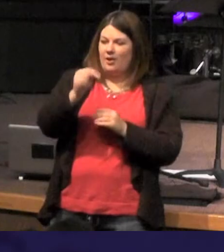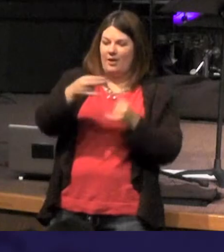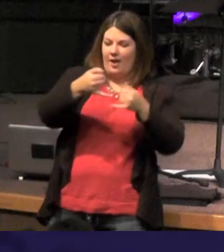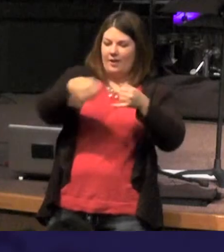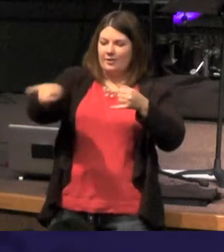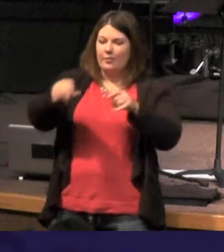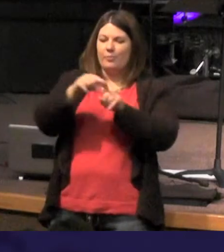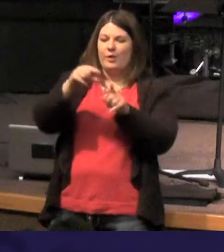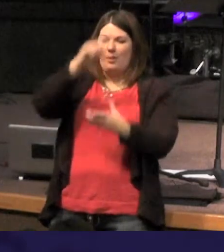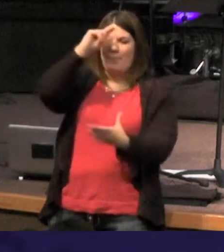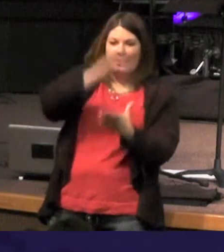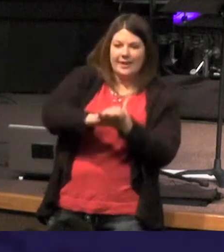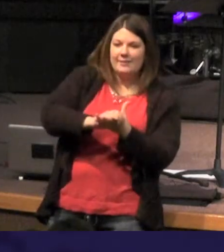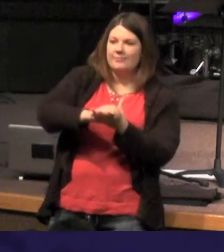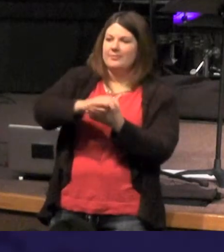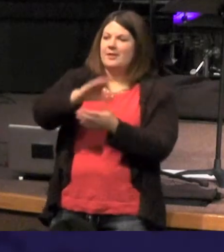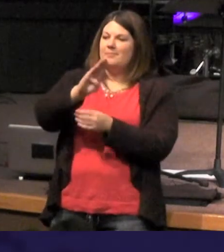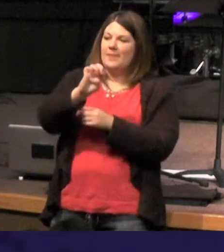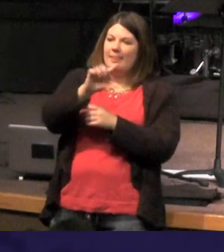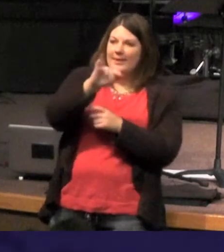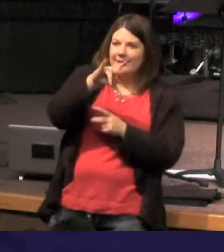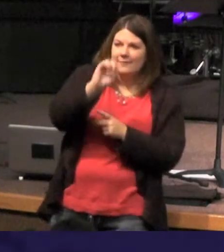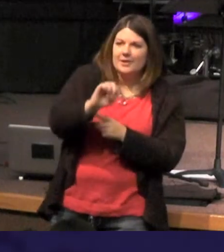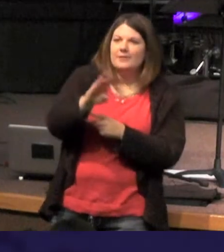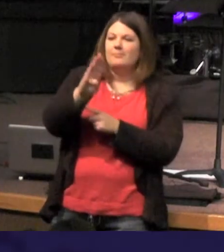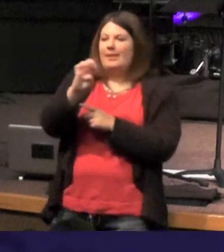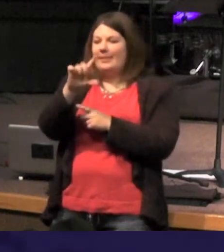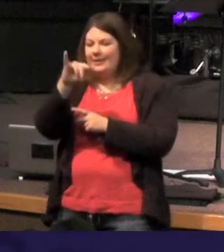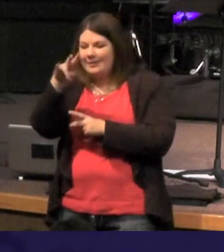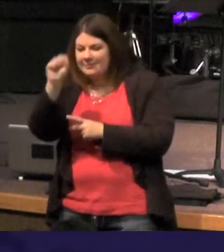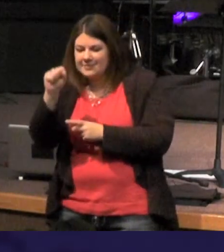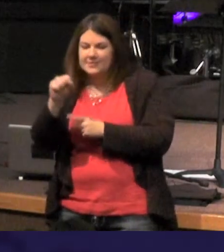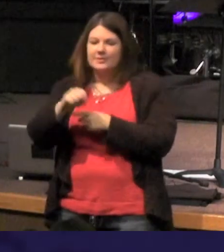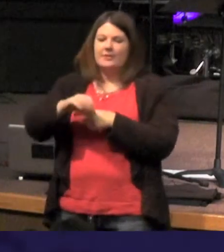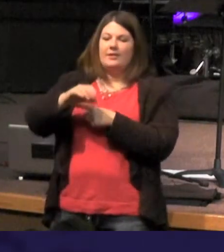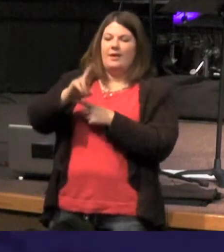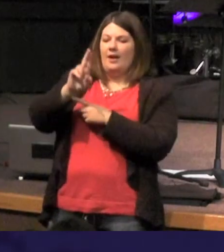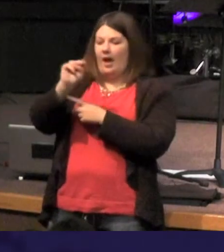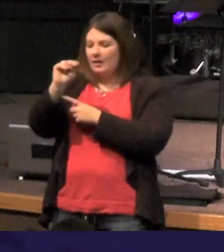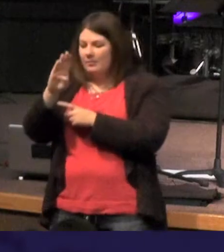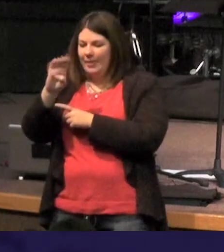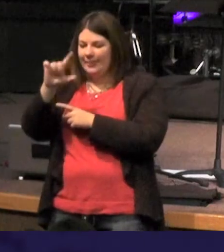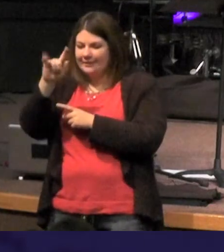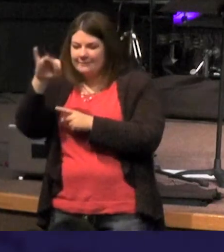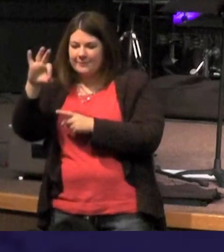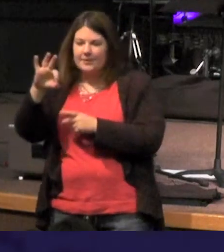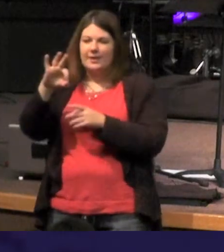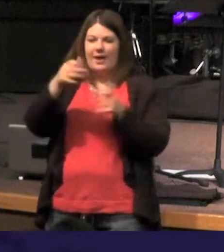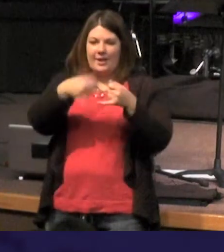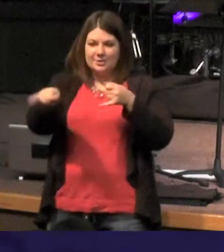or believes or believed or believing or unbelief right if you've done that some even coming back to me and say